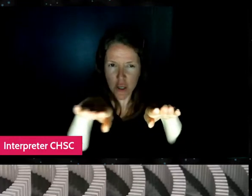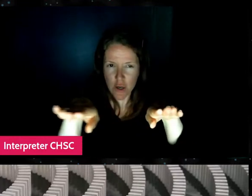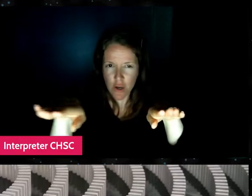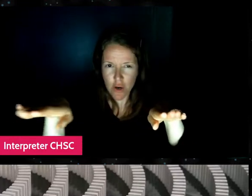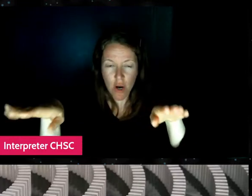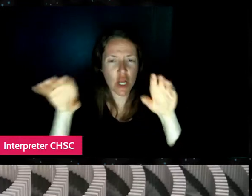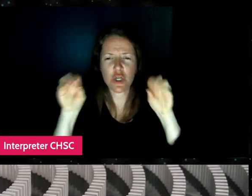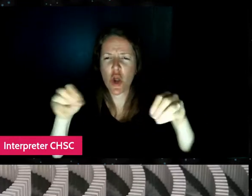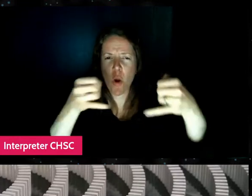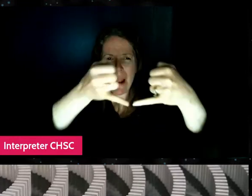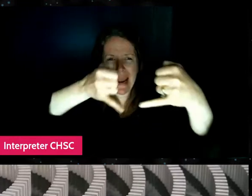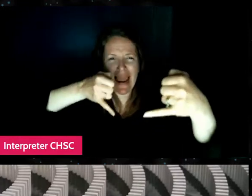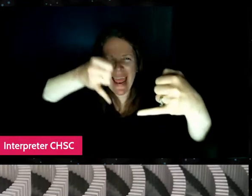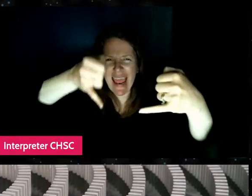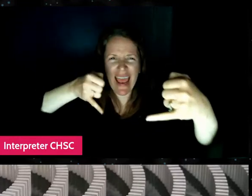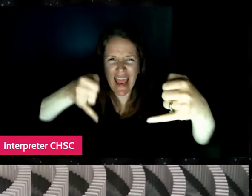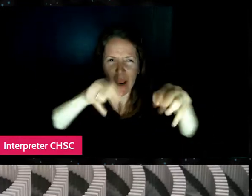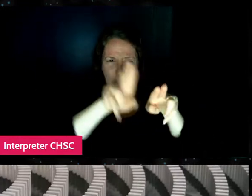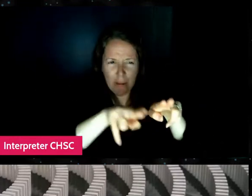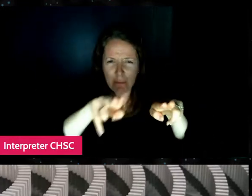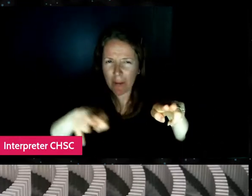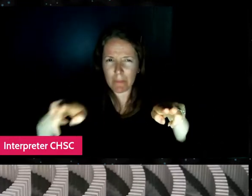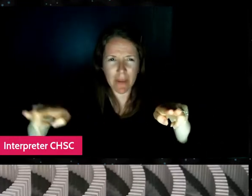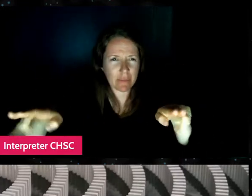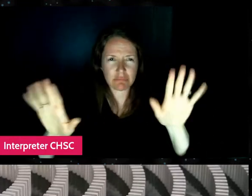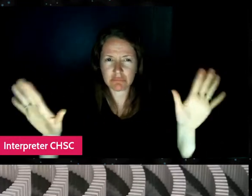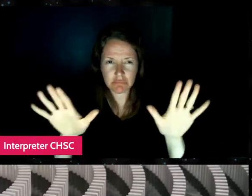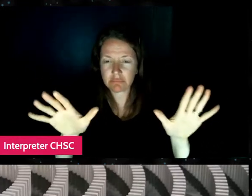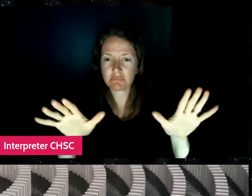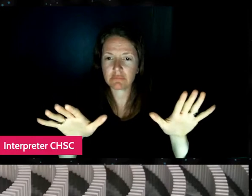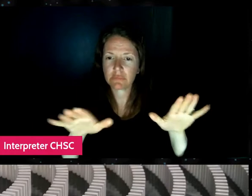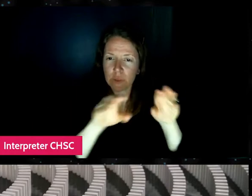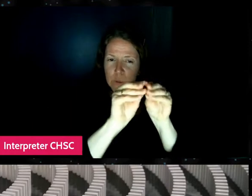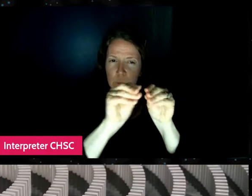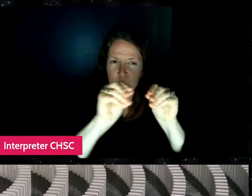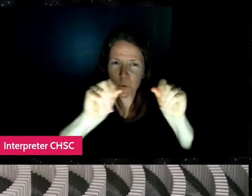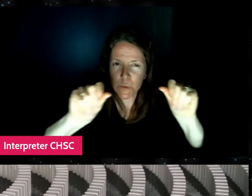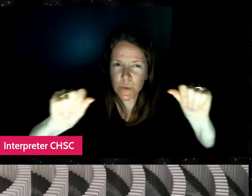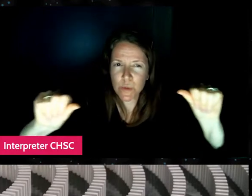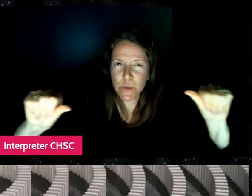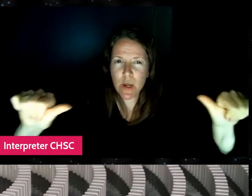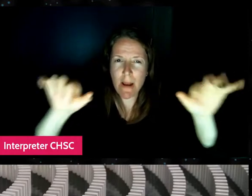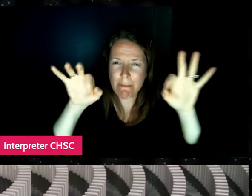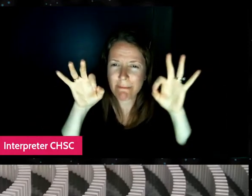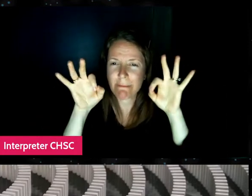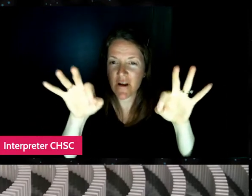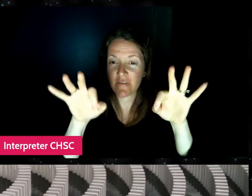like no gymnasium marks or anything. It's just like a perfect floor, solid color.